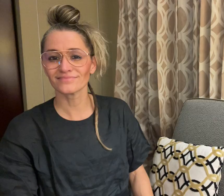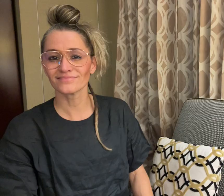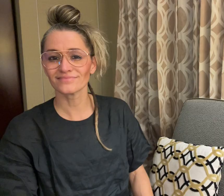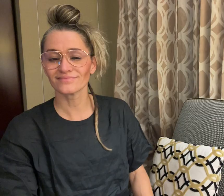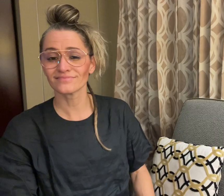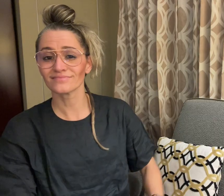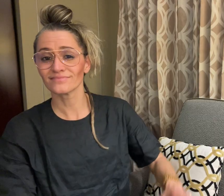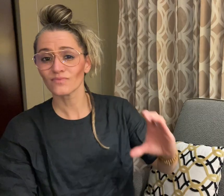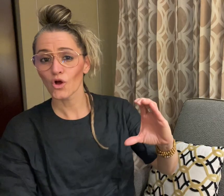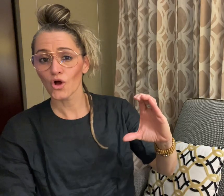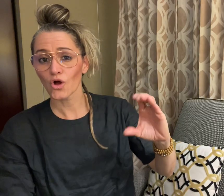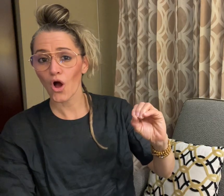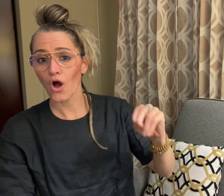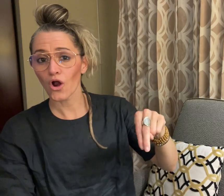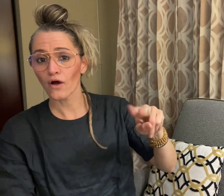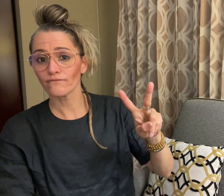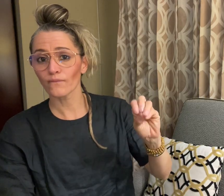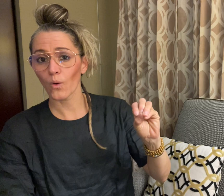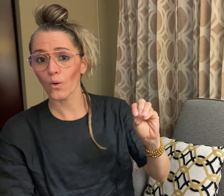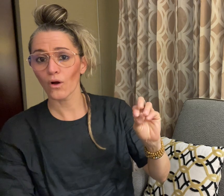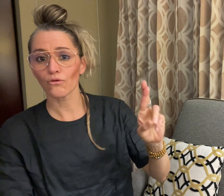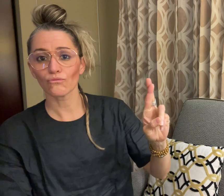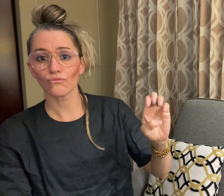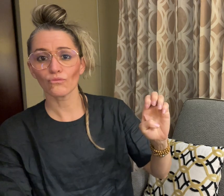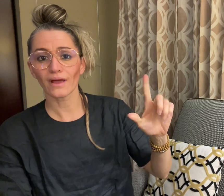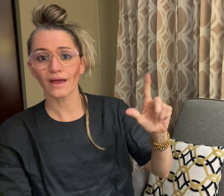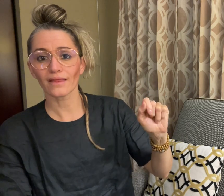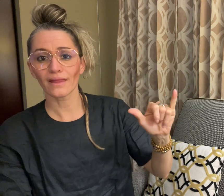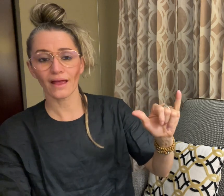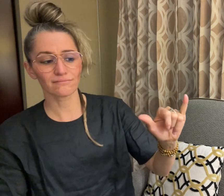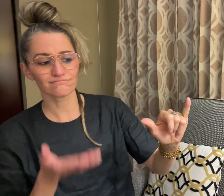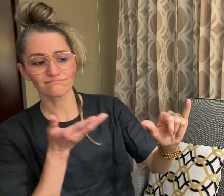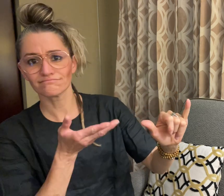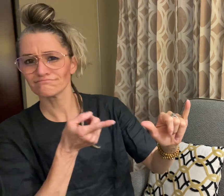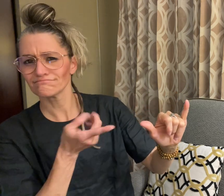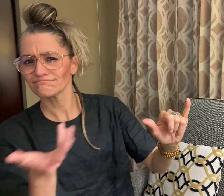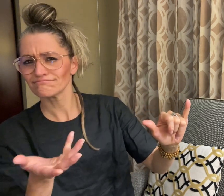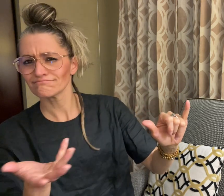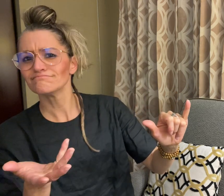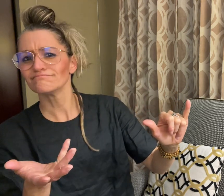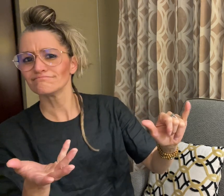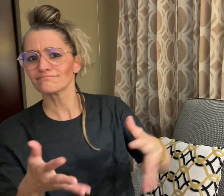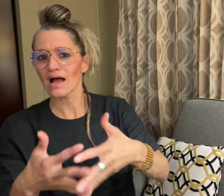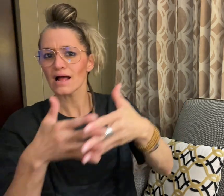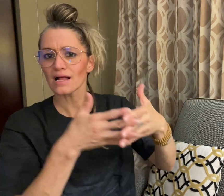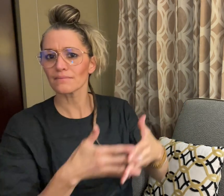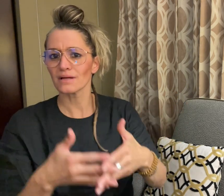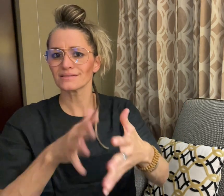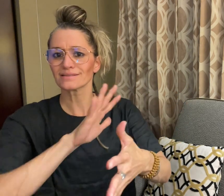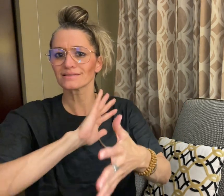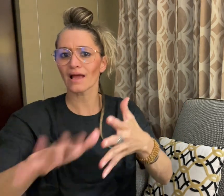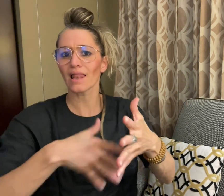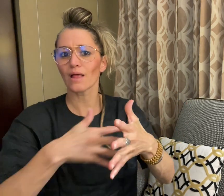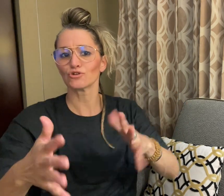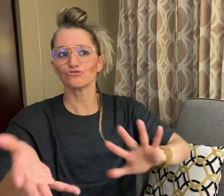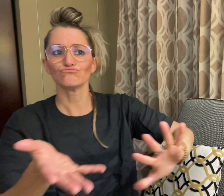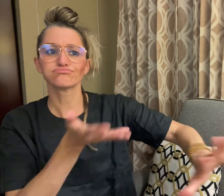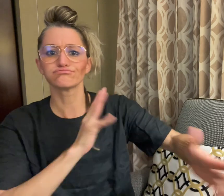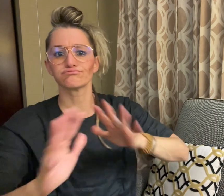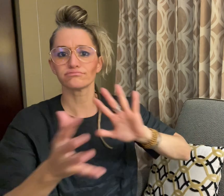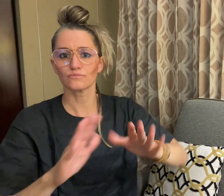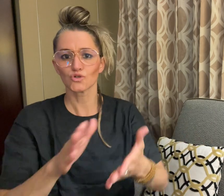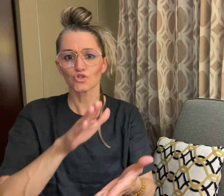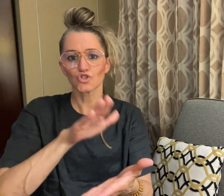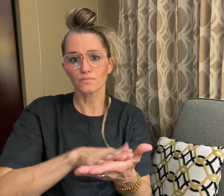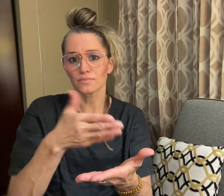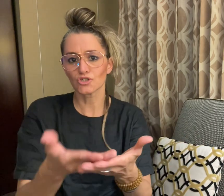Convo Relay, the Deaf-owned American sign language interpreting